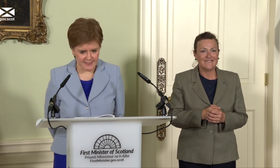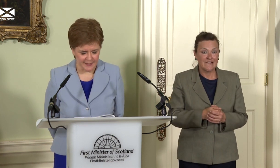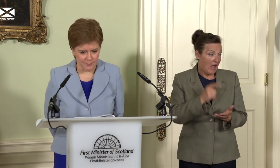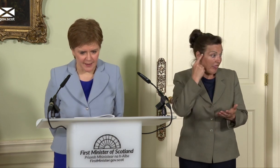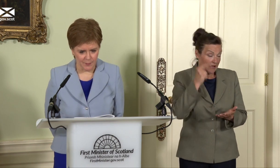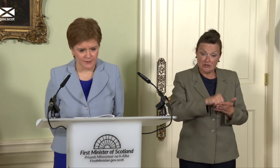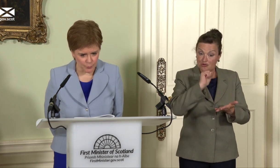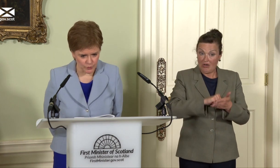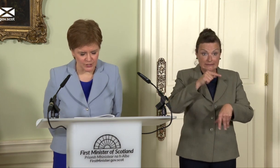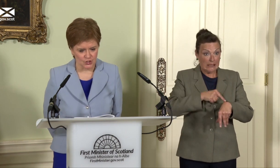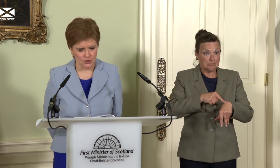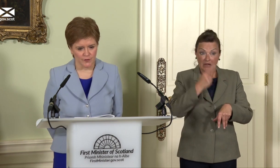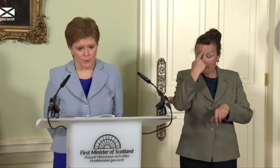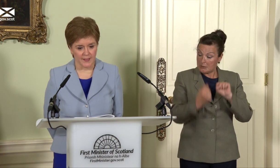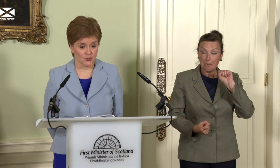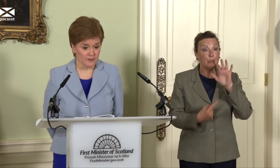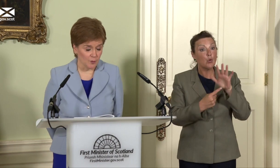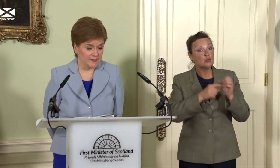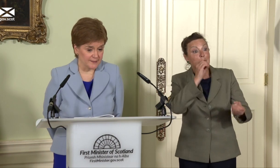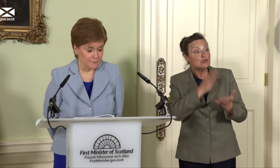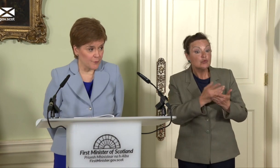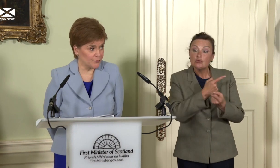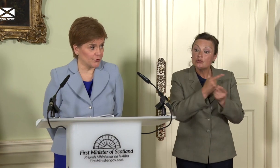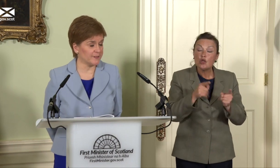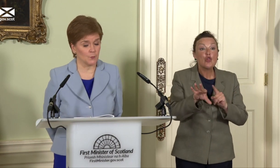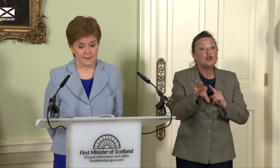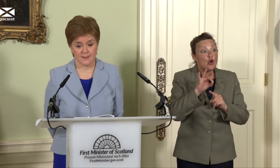time and important to ensure that when that choice comes it is an informed choice, that we start to